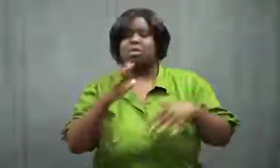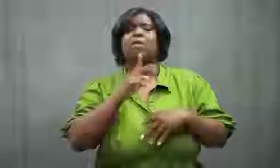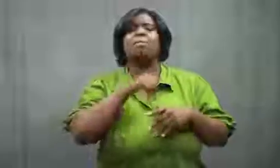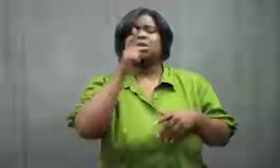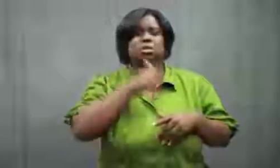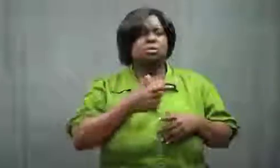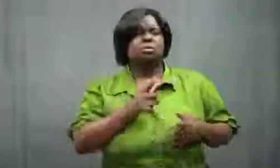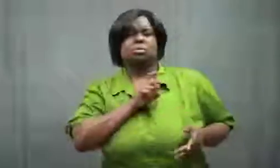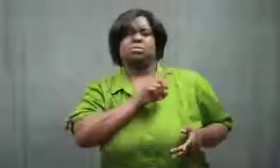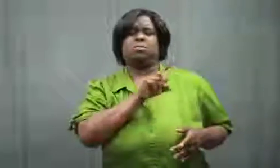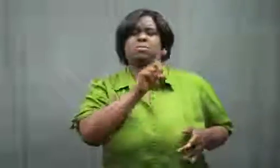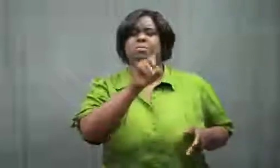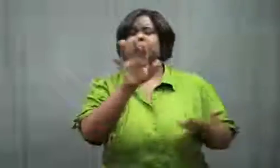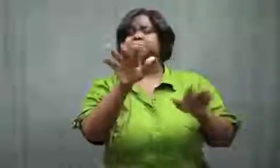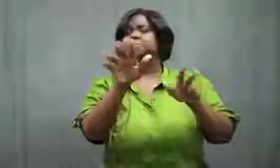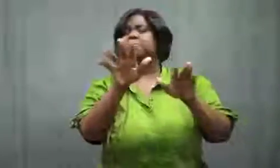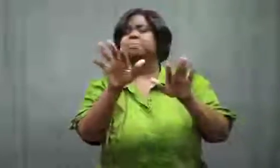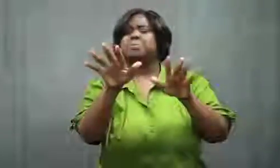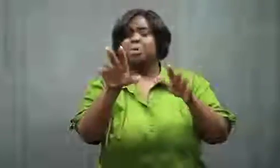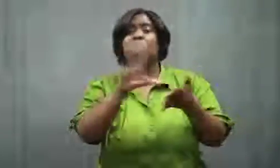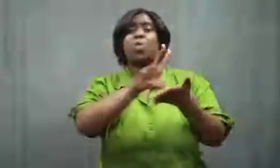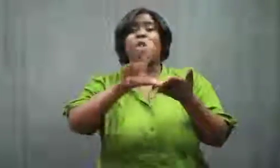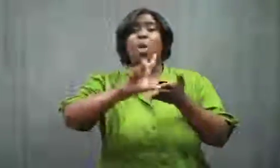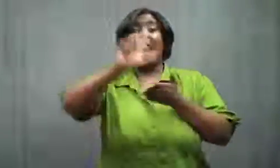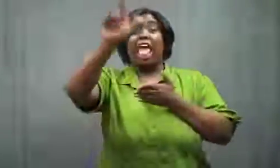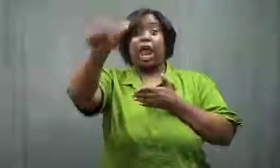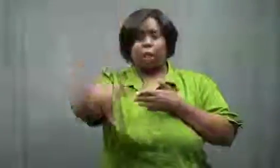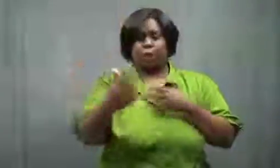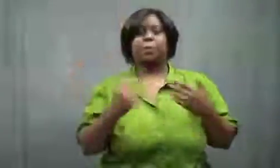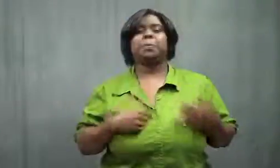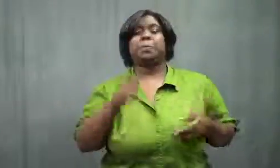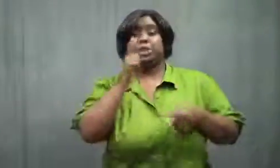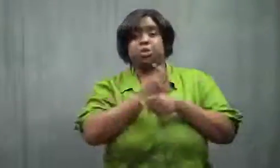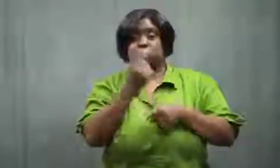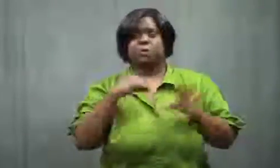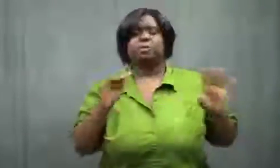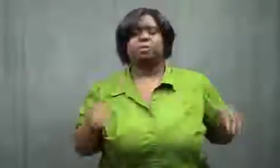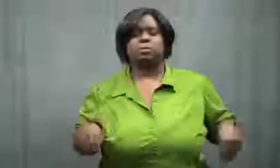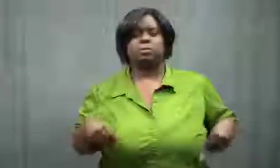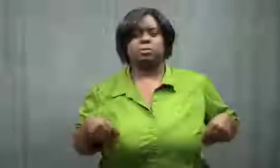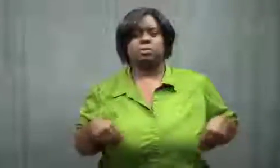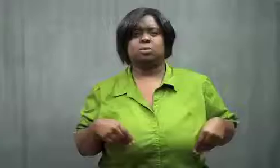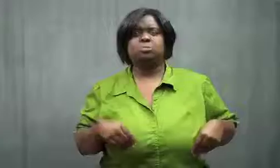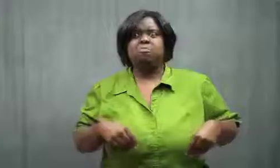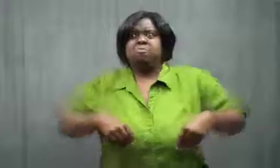My sister dropped it and got busy with her other stuff.